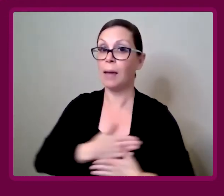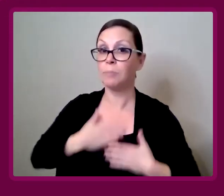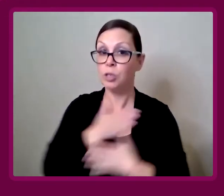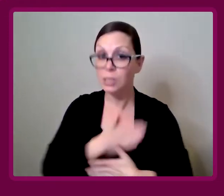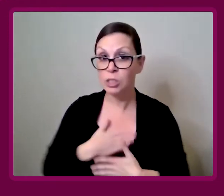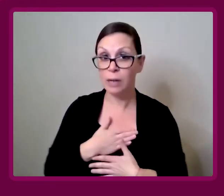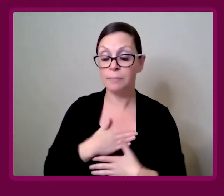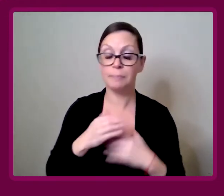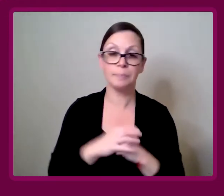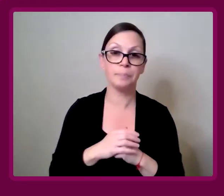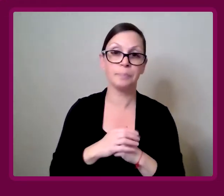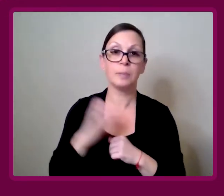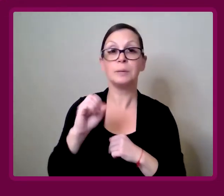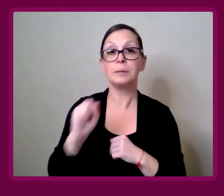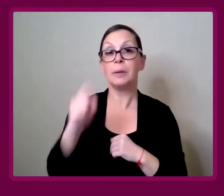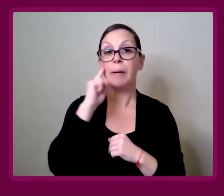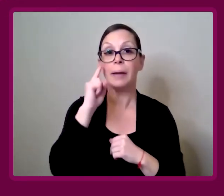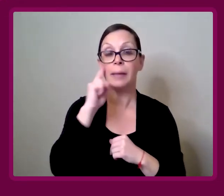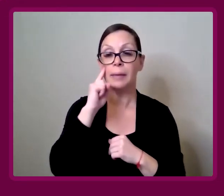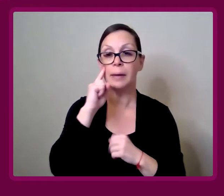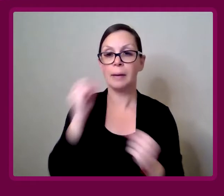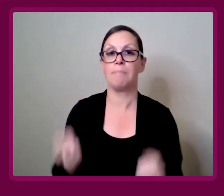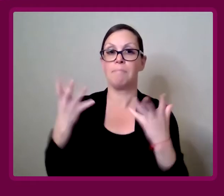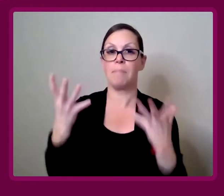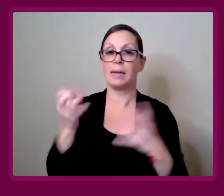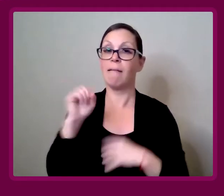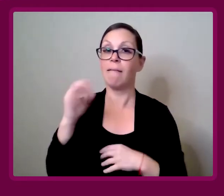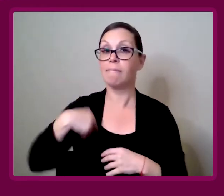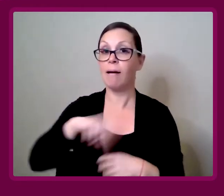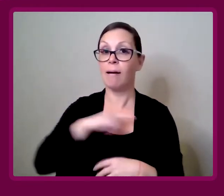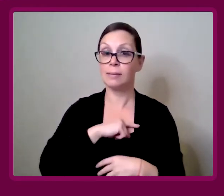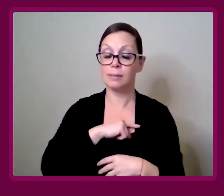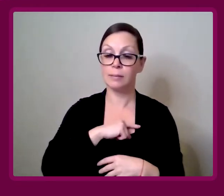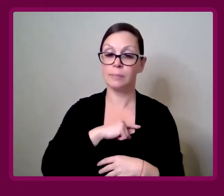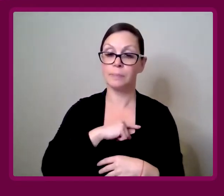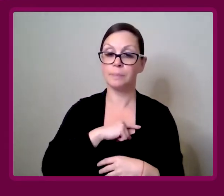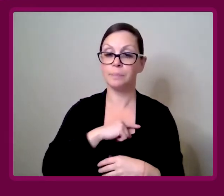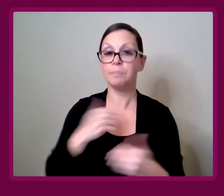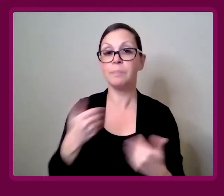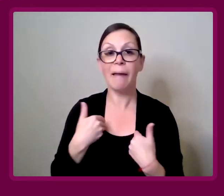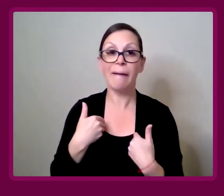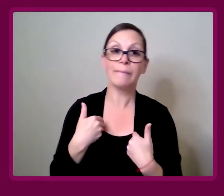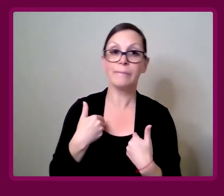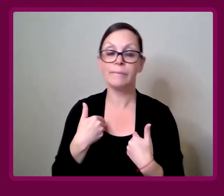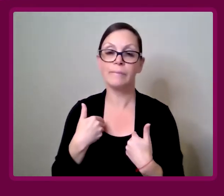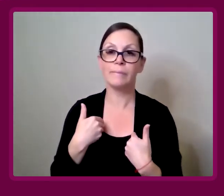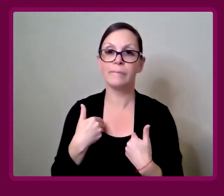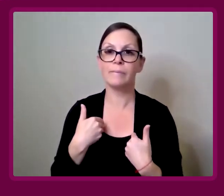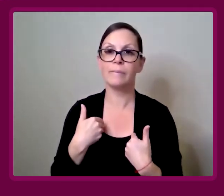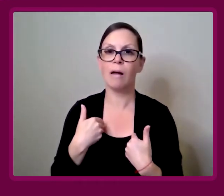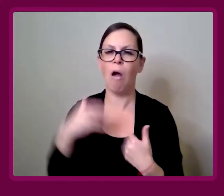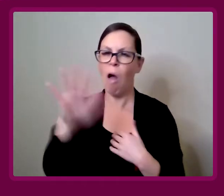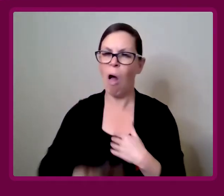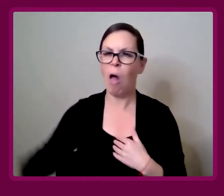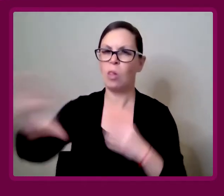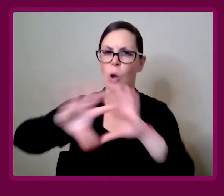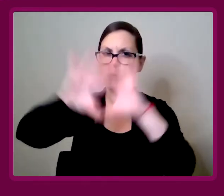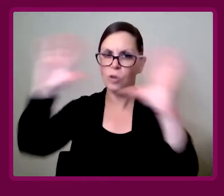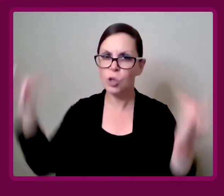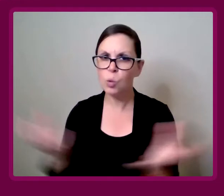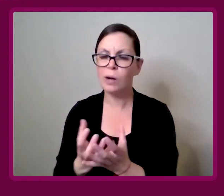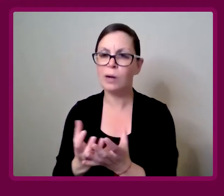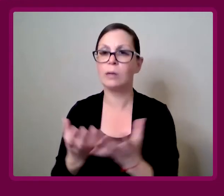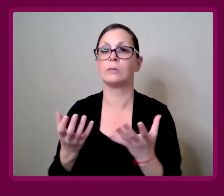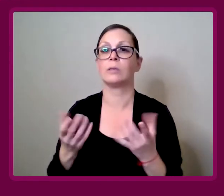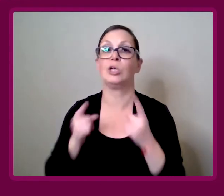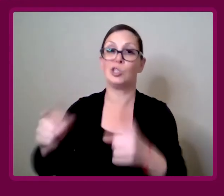I think quite a lot of us have, all around the world, obviously through COVID and through